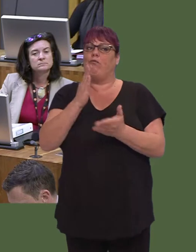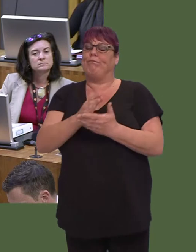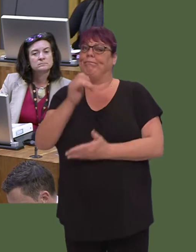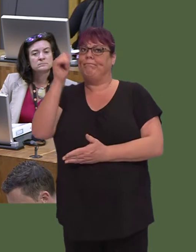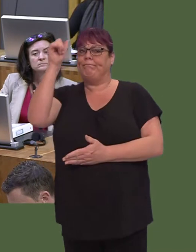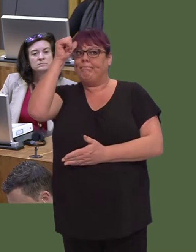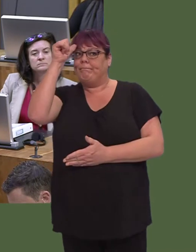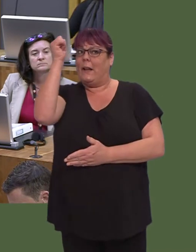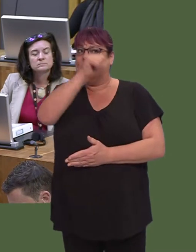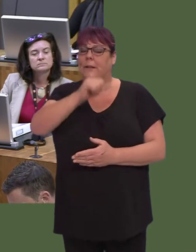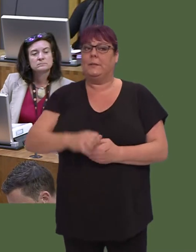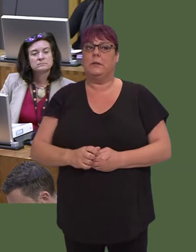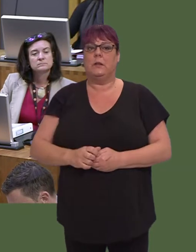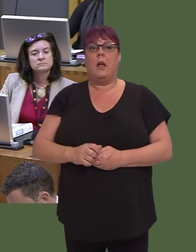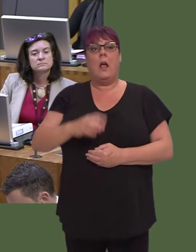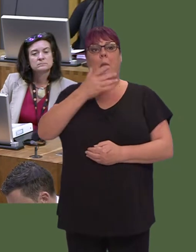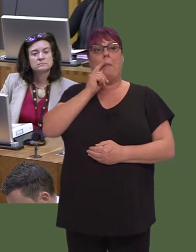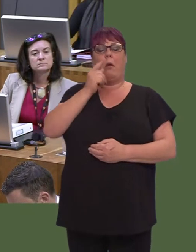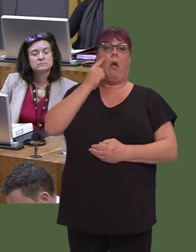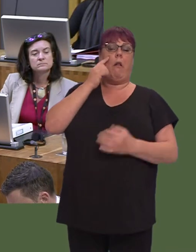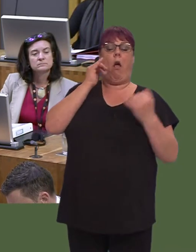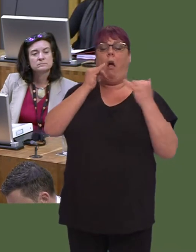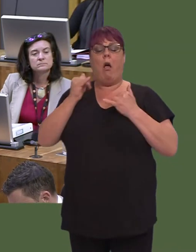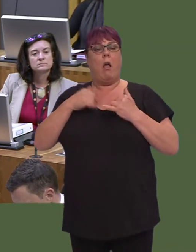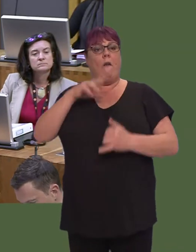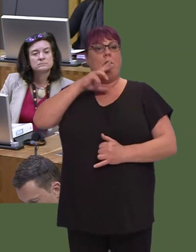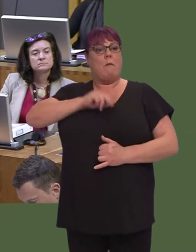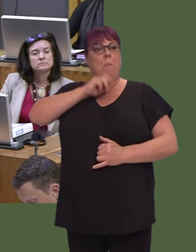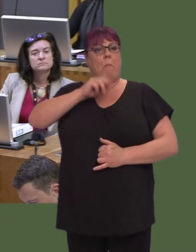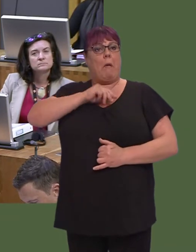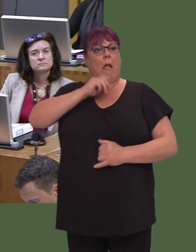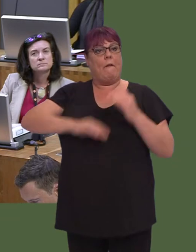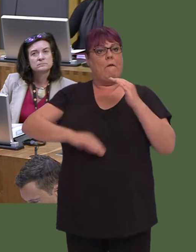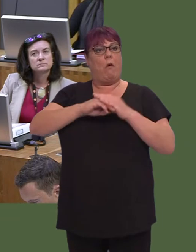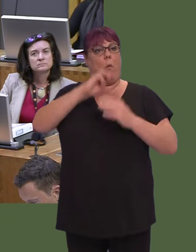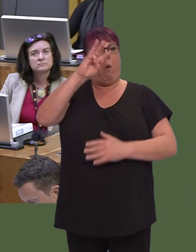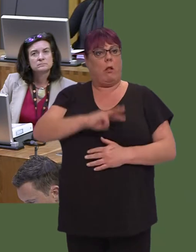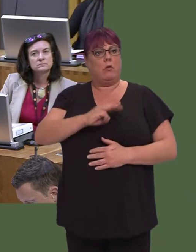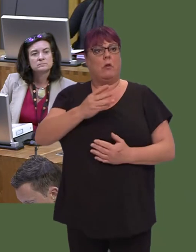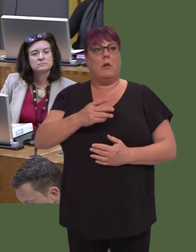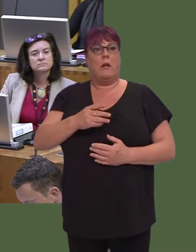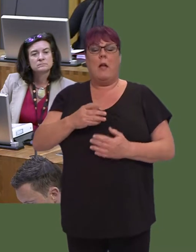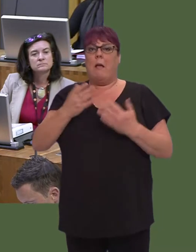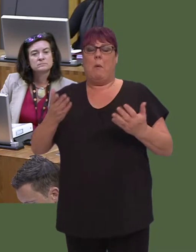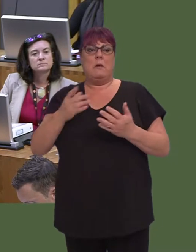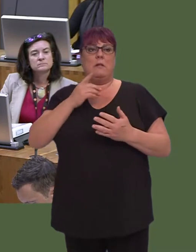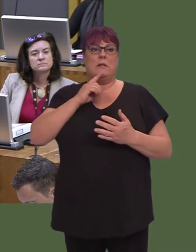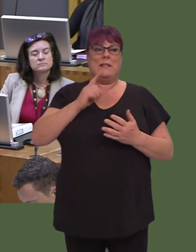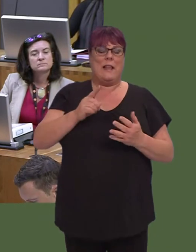better able to measure their fluency in the language. For too long we've had an artificial divide between first and second languages, rather